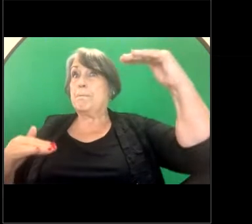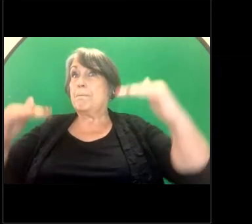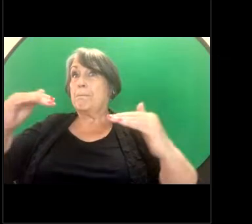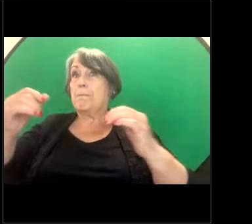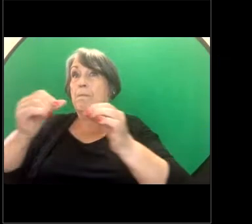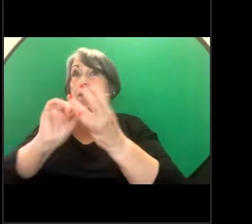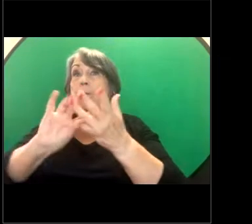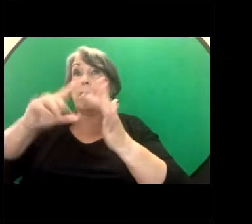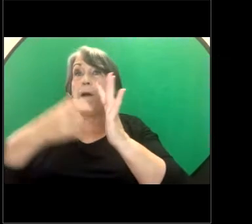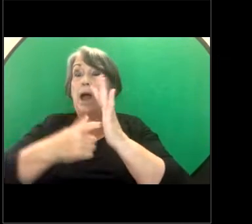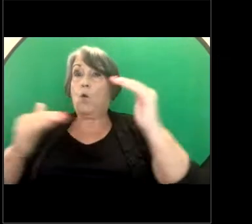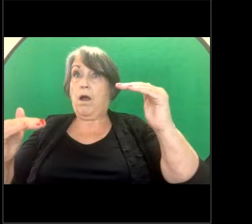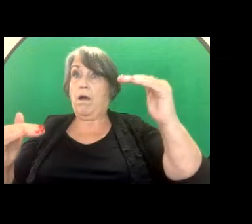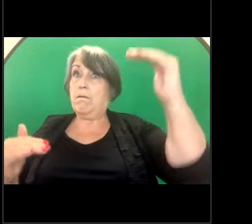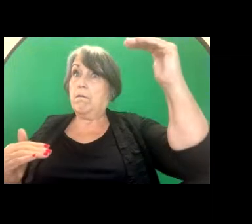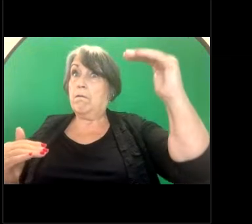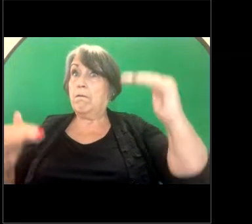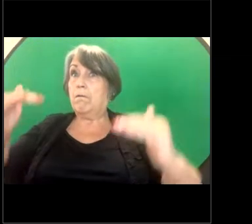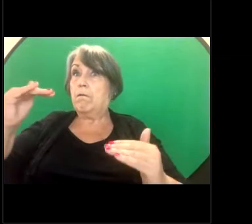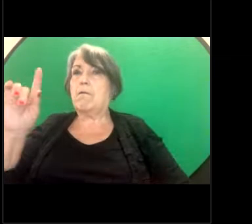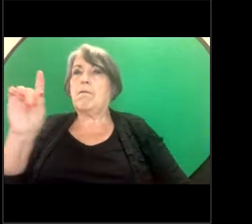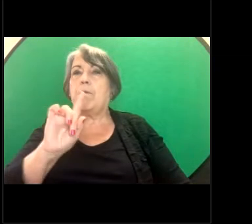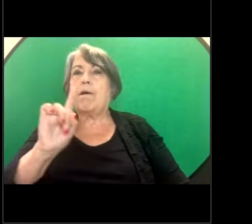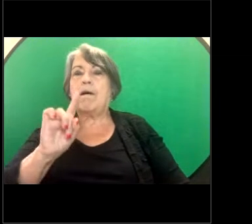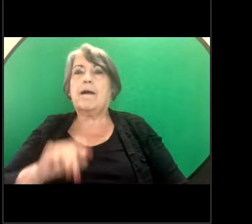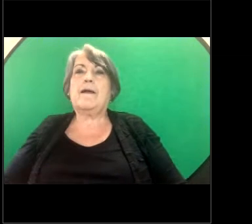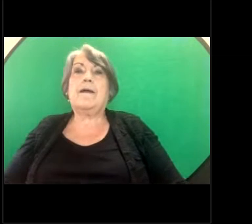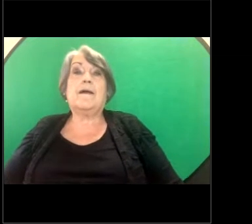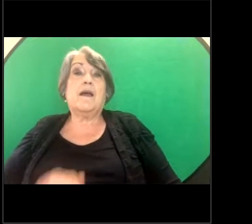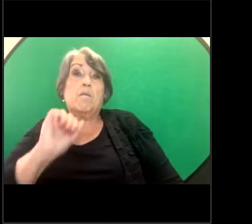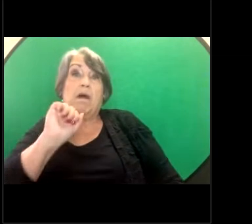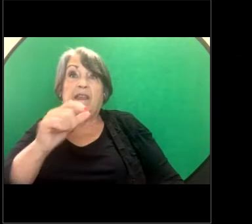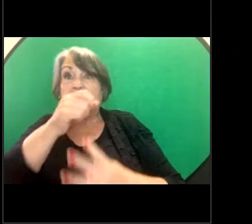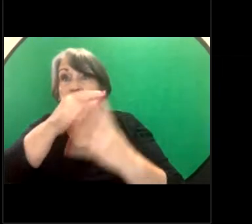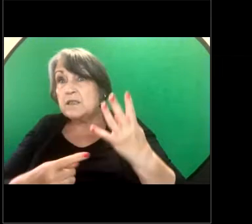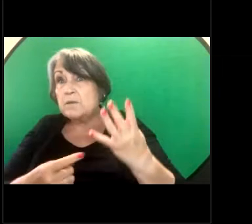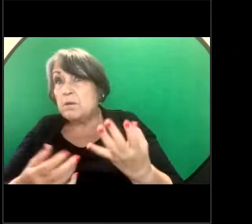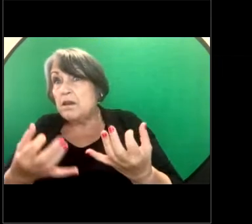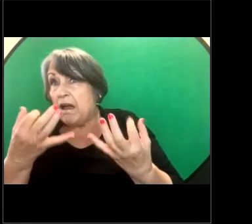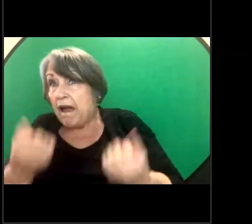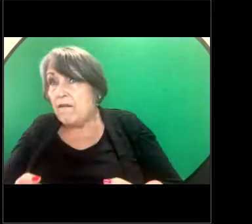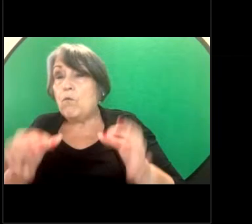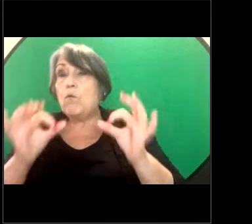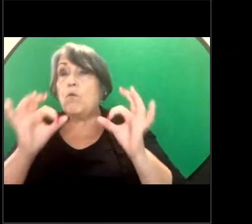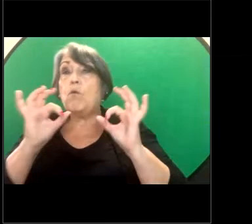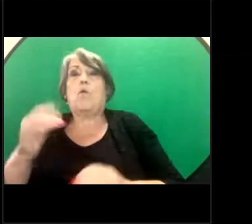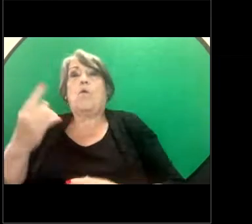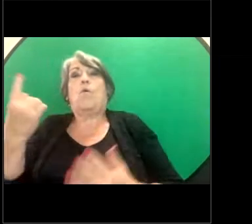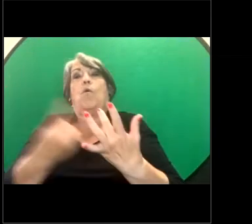In addition, any disability of the person harassed and any other relevant circumstances. So there